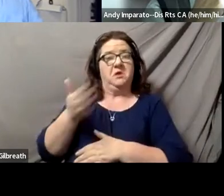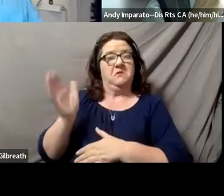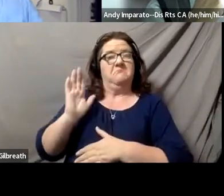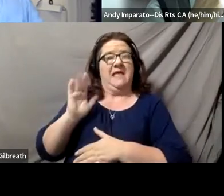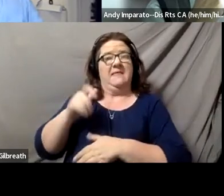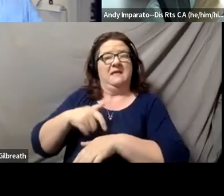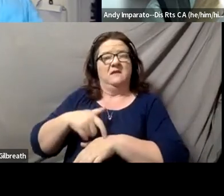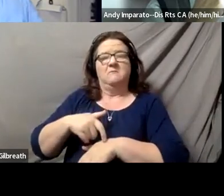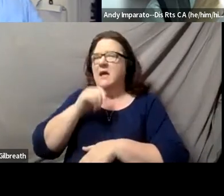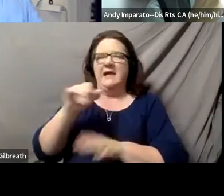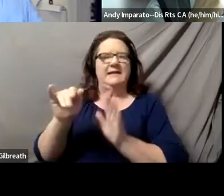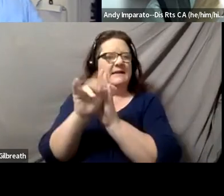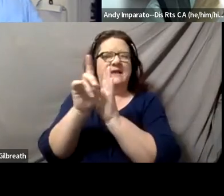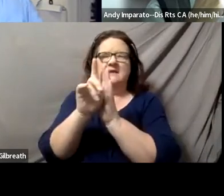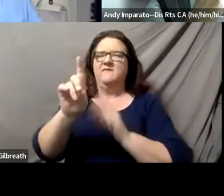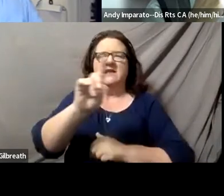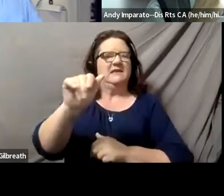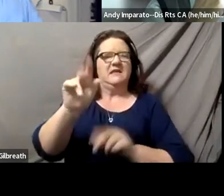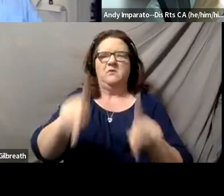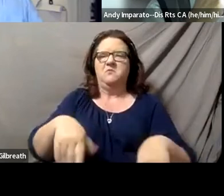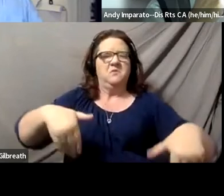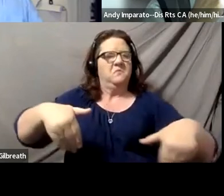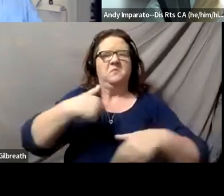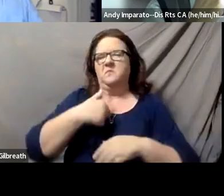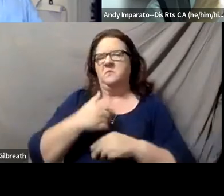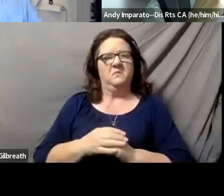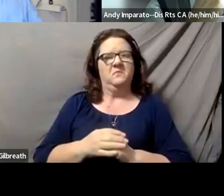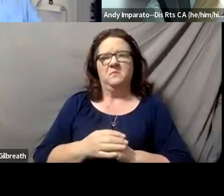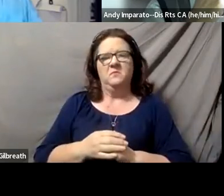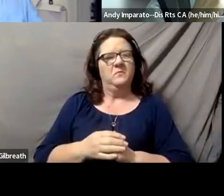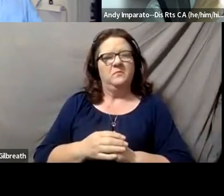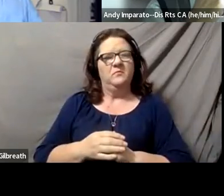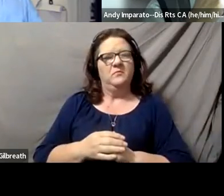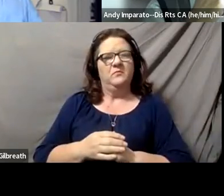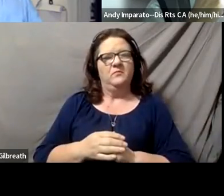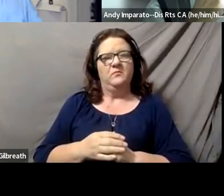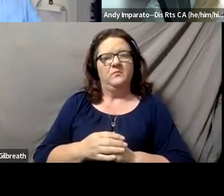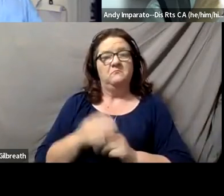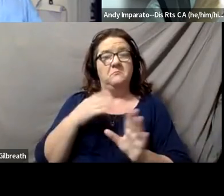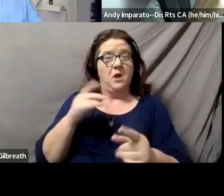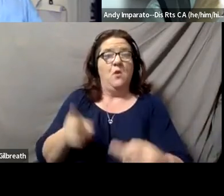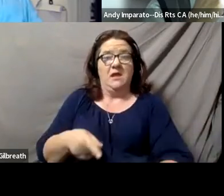I didn't identify as a person with a disability. I struggled in a lot of ways,